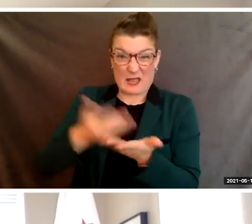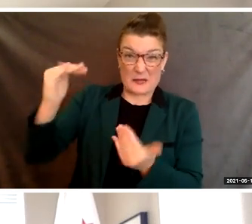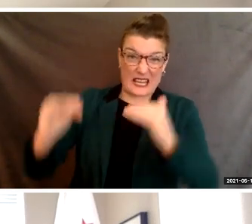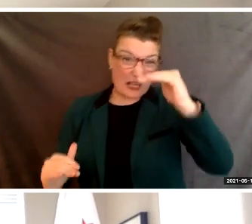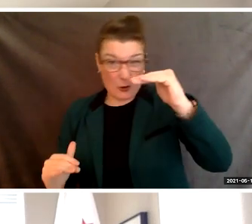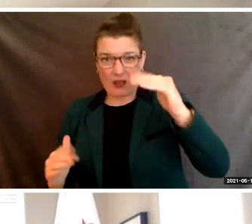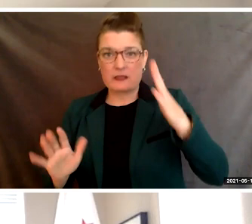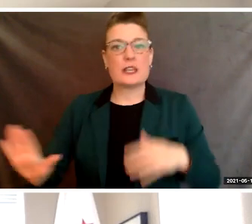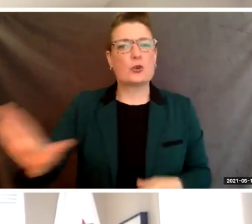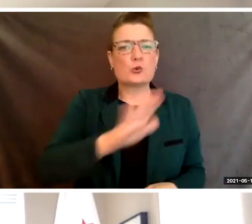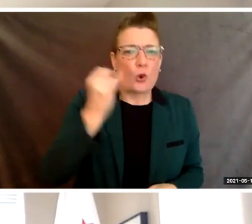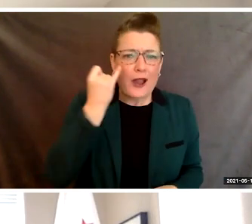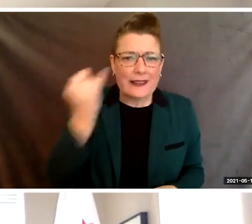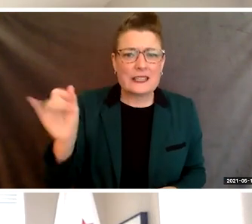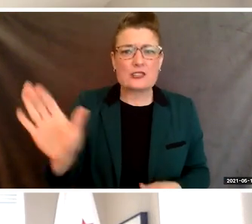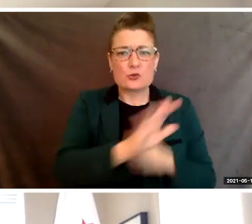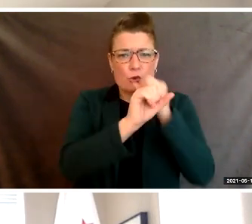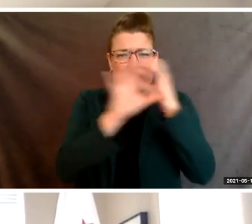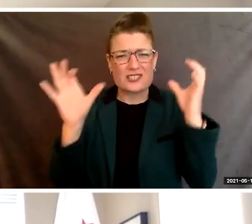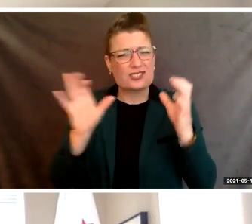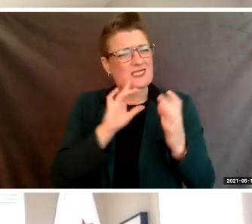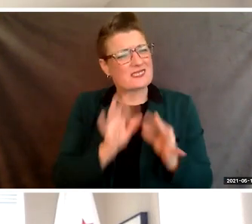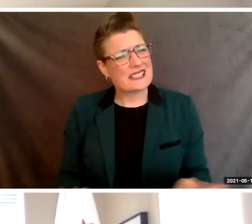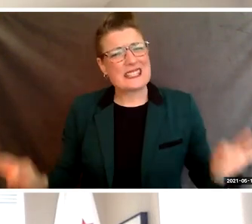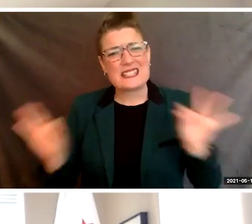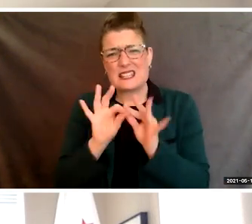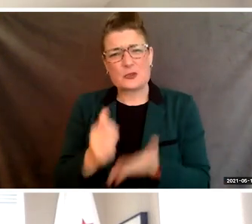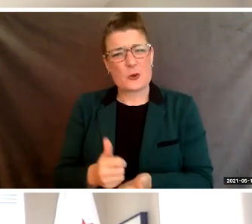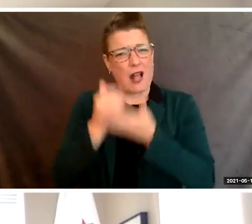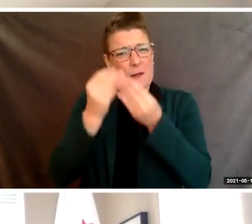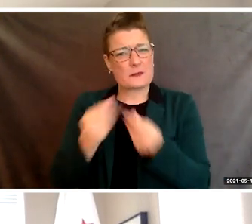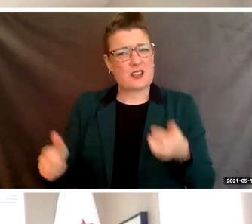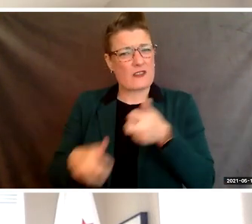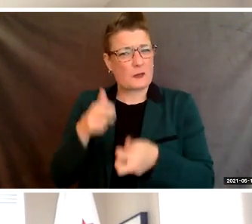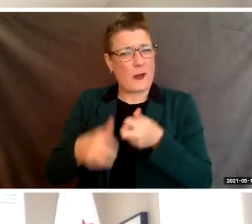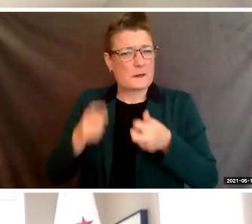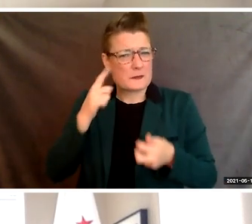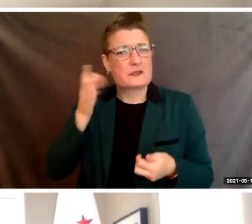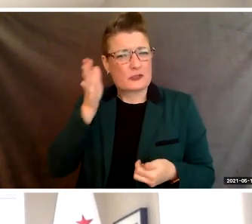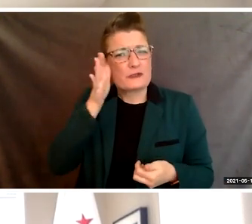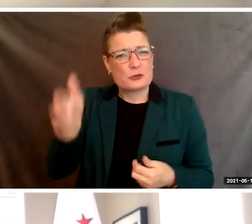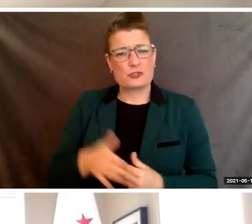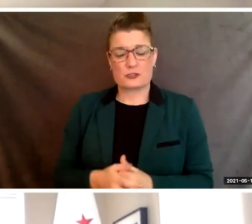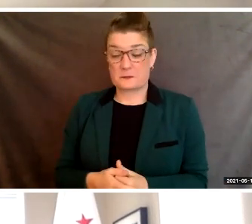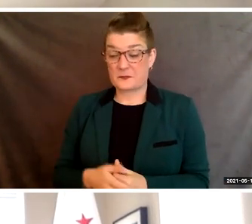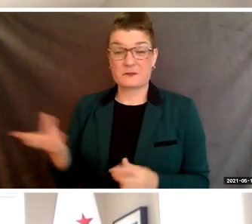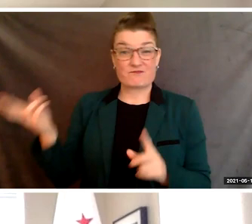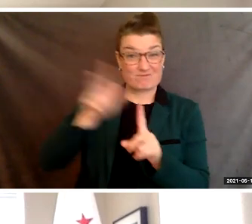to solving today's problems of tomorrow. Take the knowledge and experience that you have gained during your time